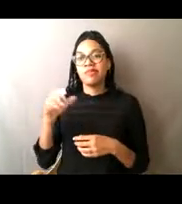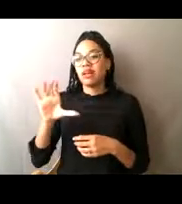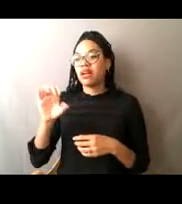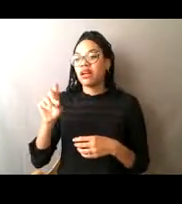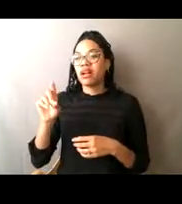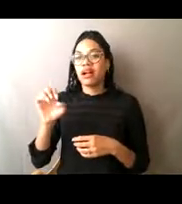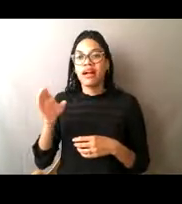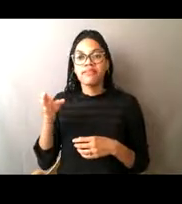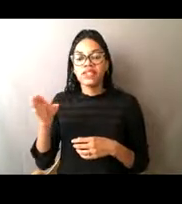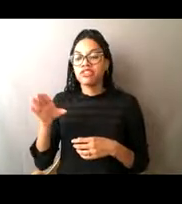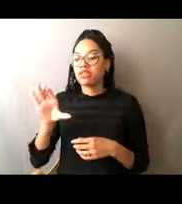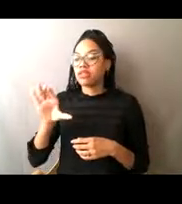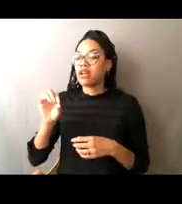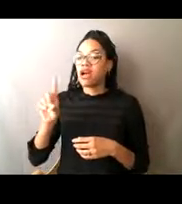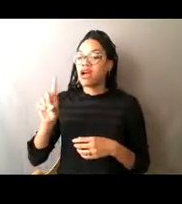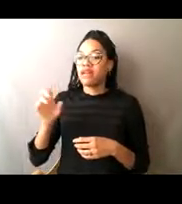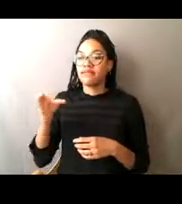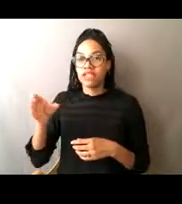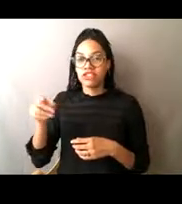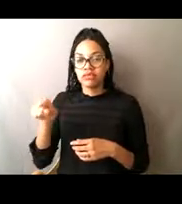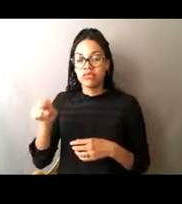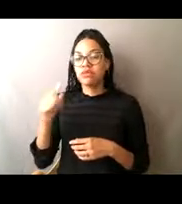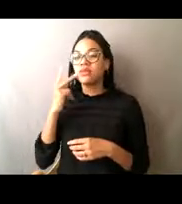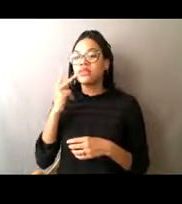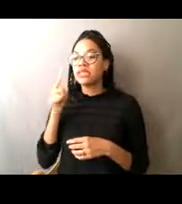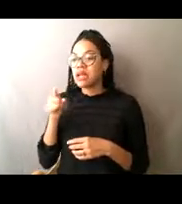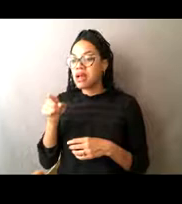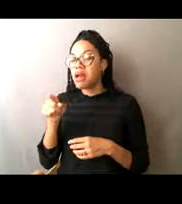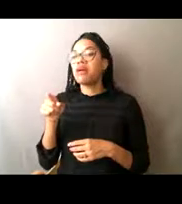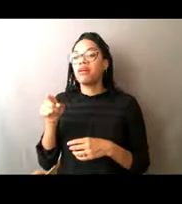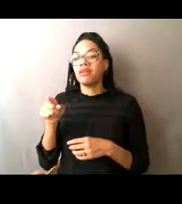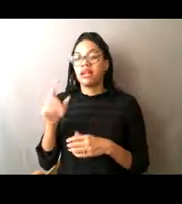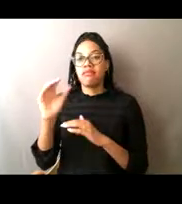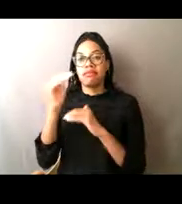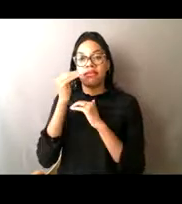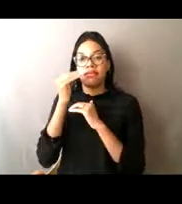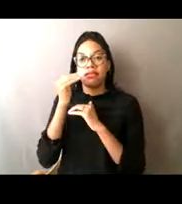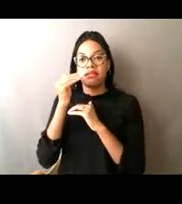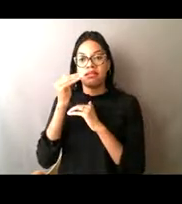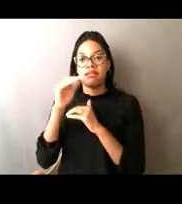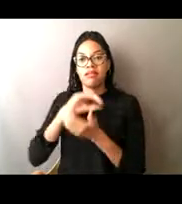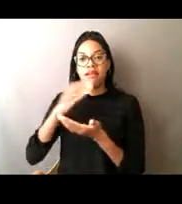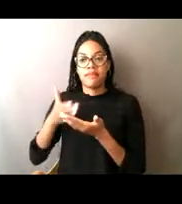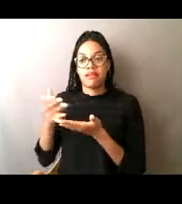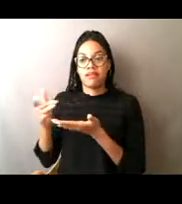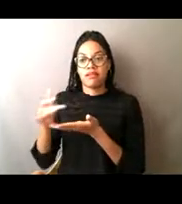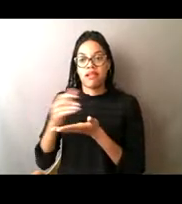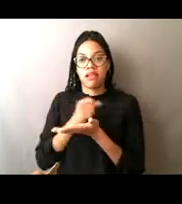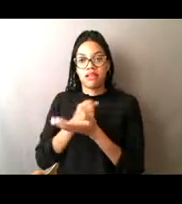can be harvested from one year, all right, and that quota may change next.